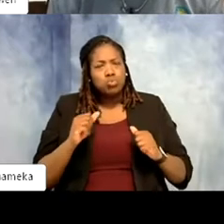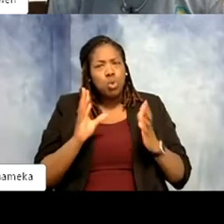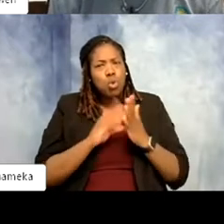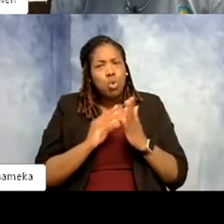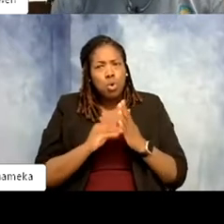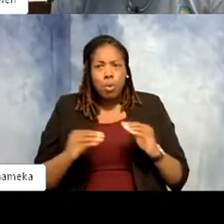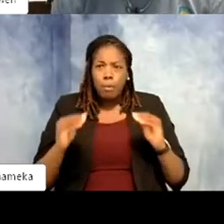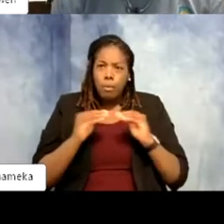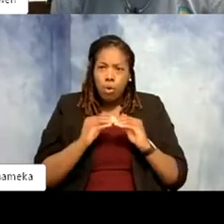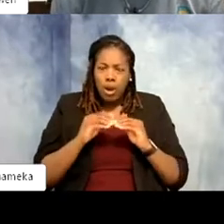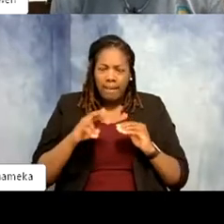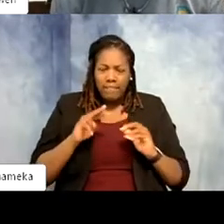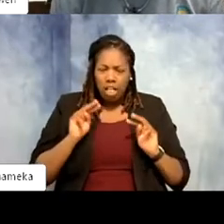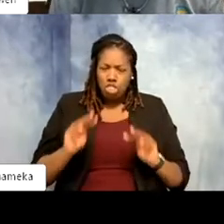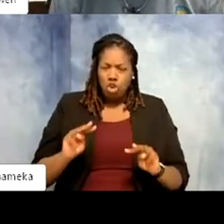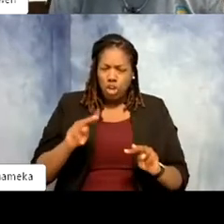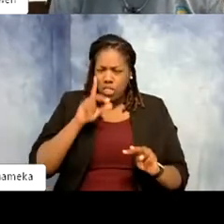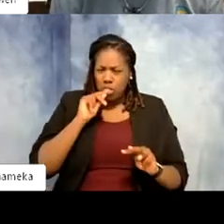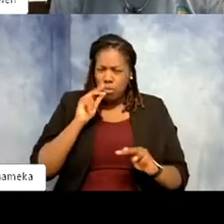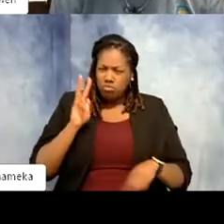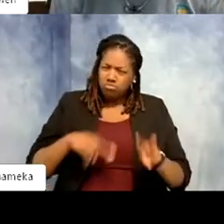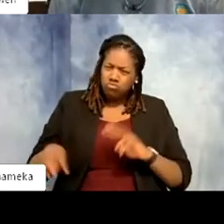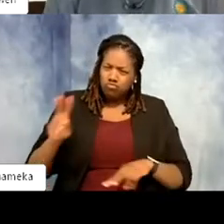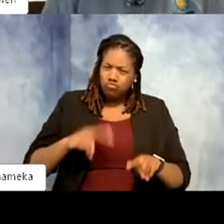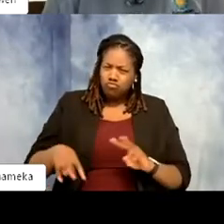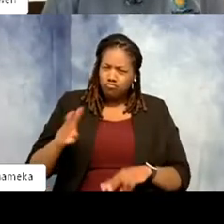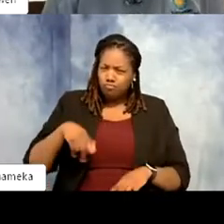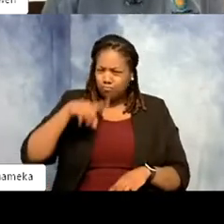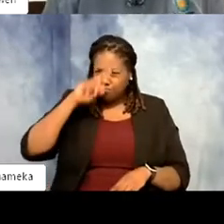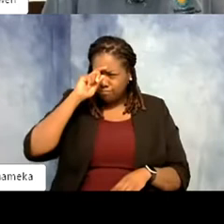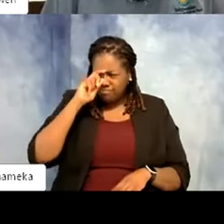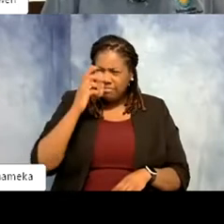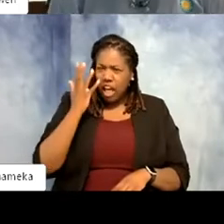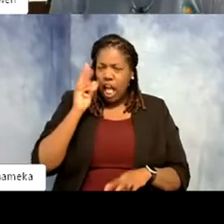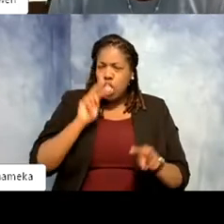and I know if my bird's off. I'd look for first you look for injuries injuries are obvious but there's